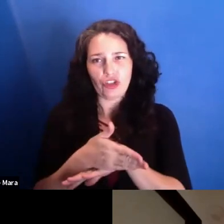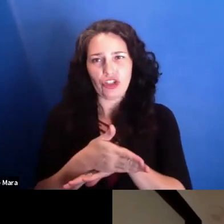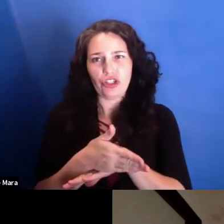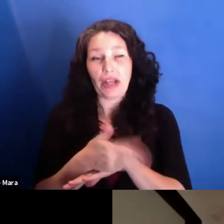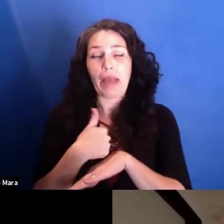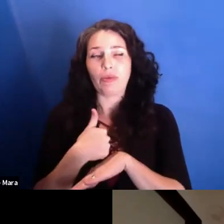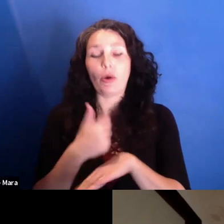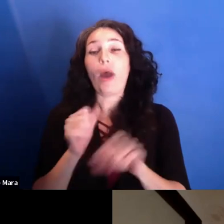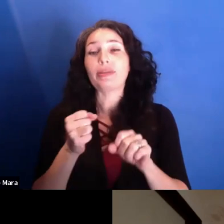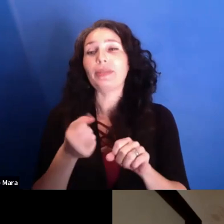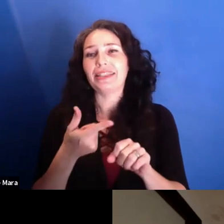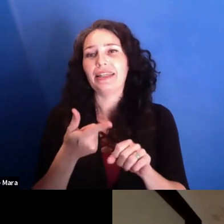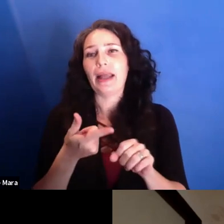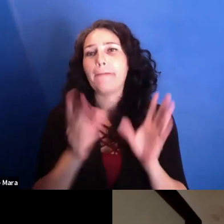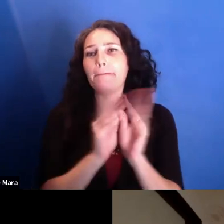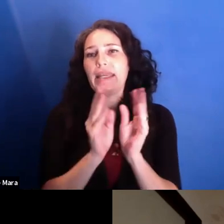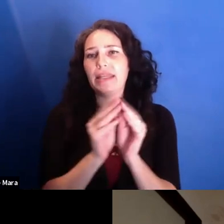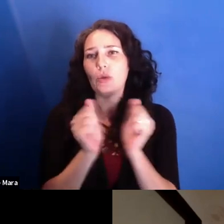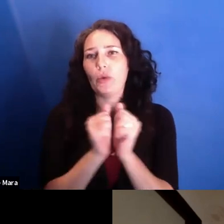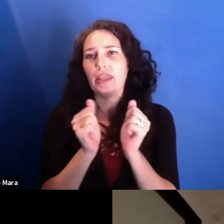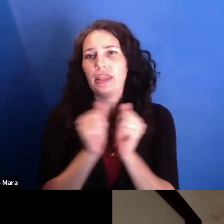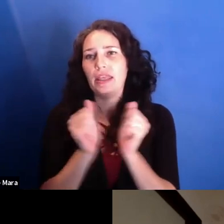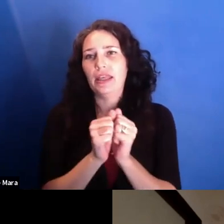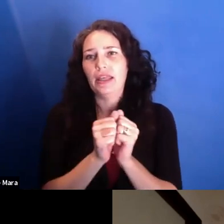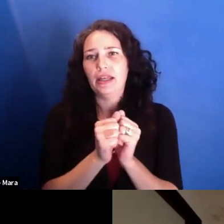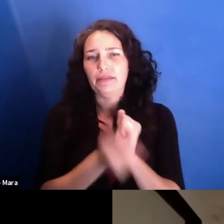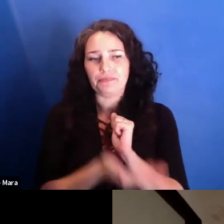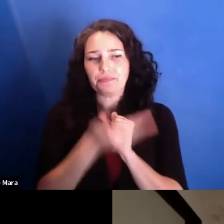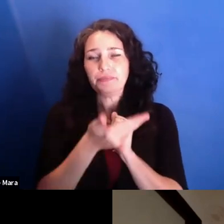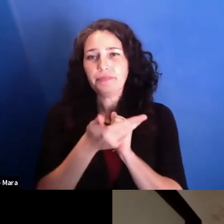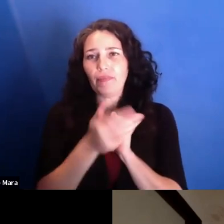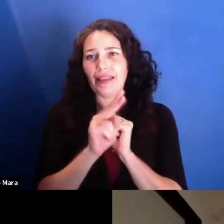And the luck was that I met a very young man who was 32, 33,